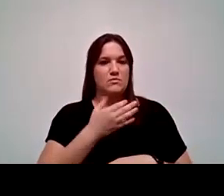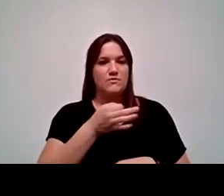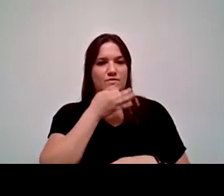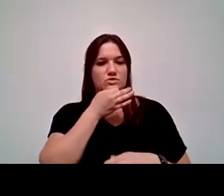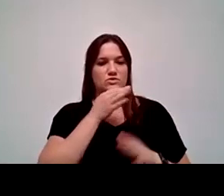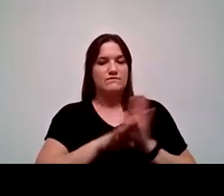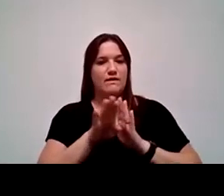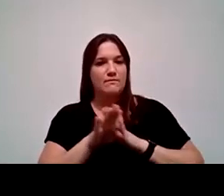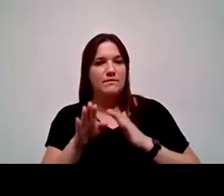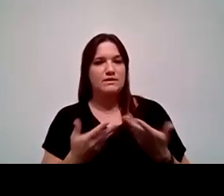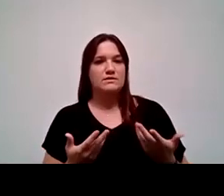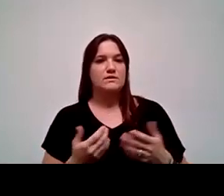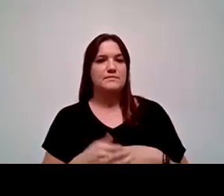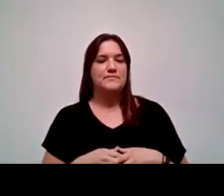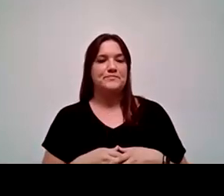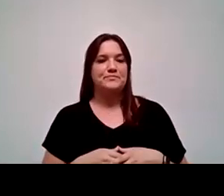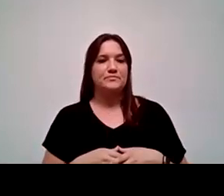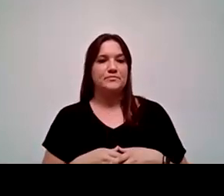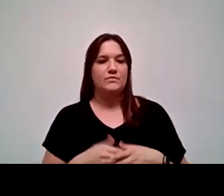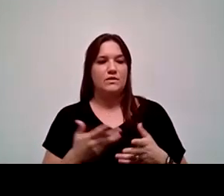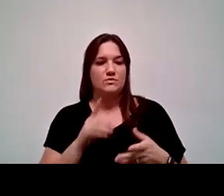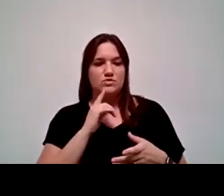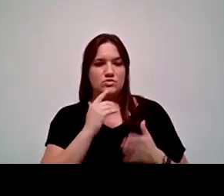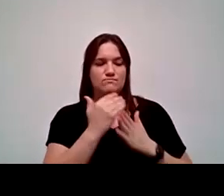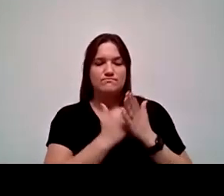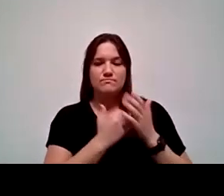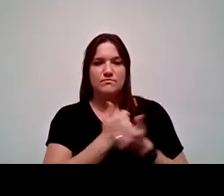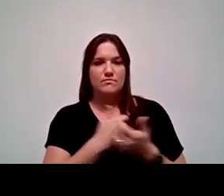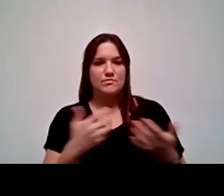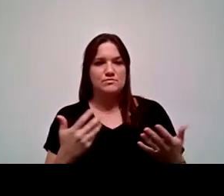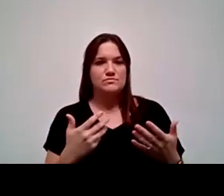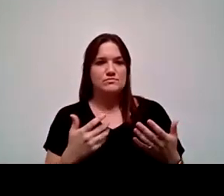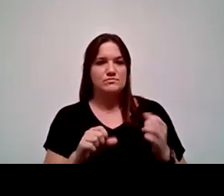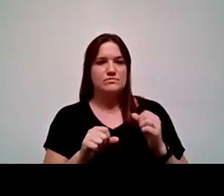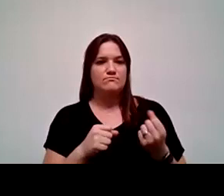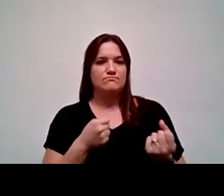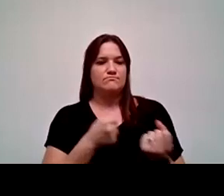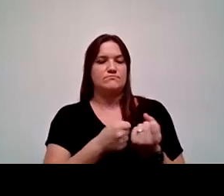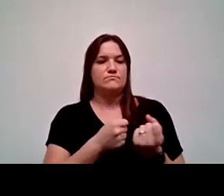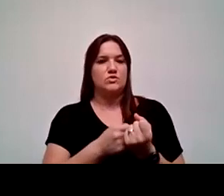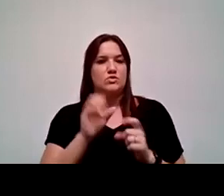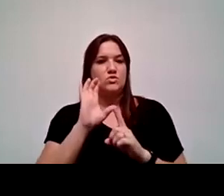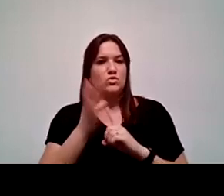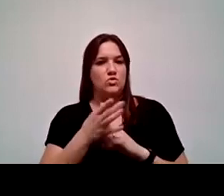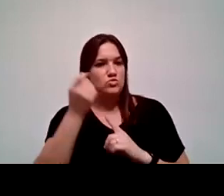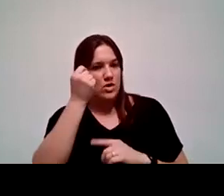to make sure that the curriculum is indeed sponsoring cultural competency amongst our faculty.